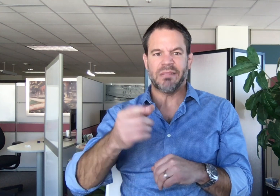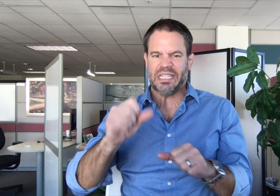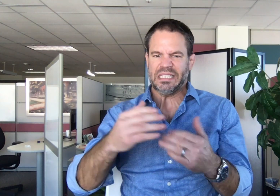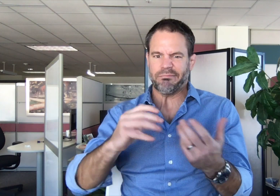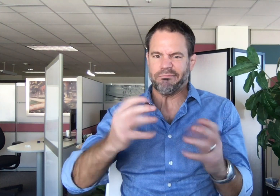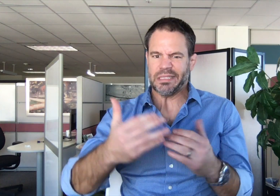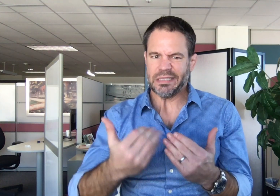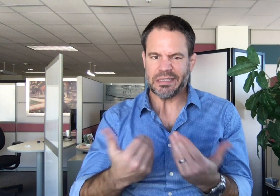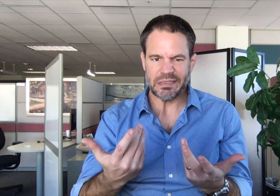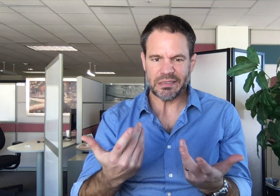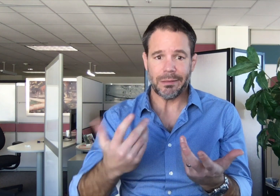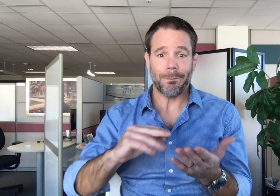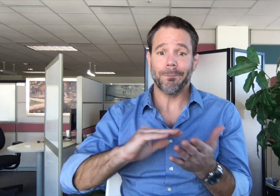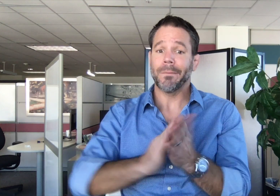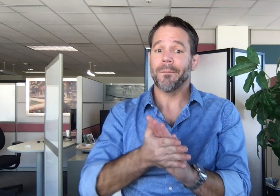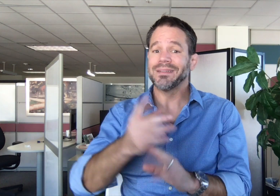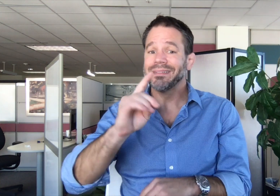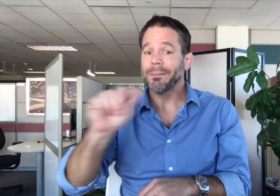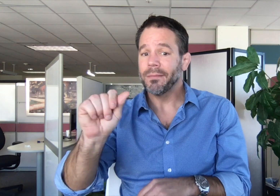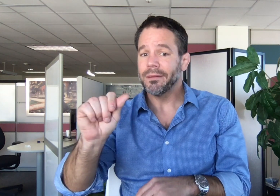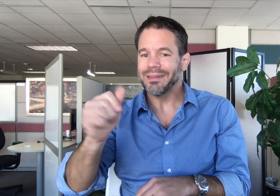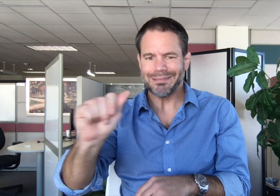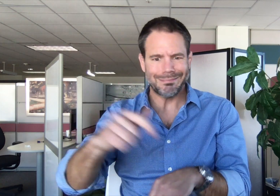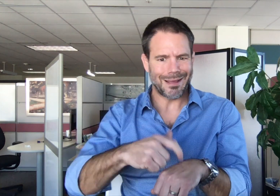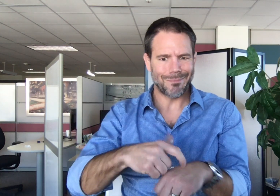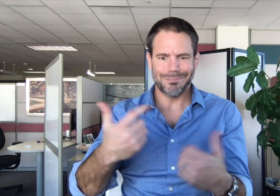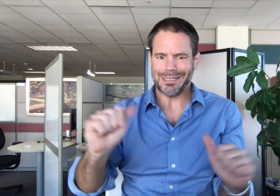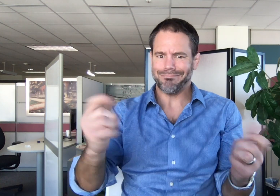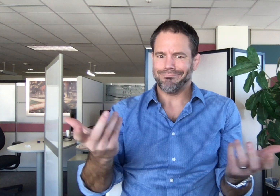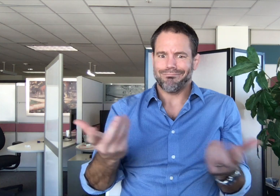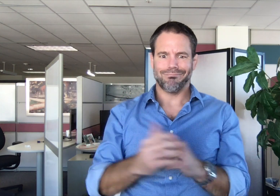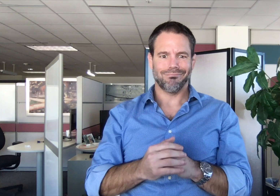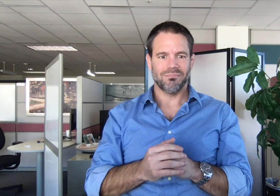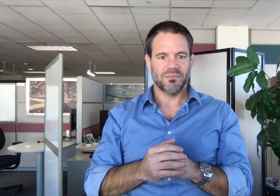can quickly become disabled at a moment’s notice.